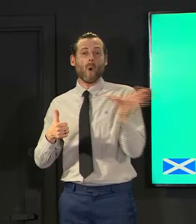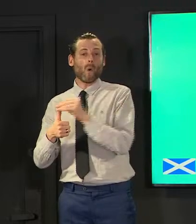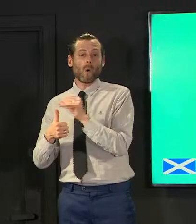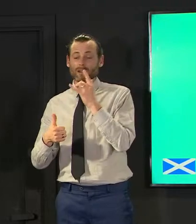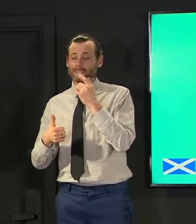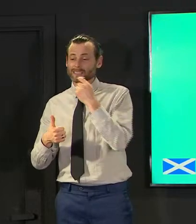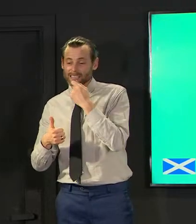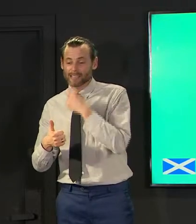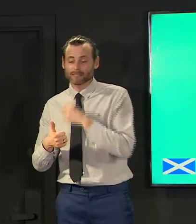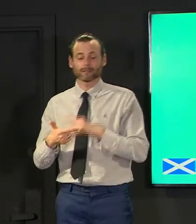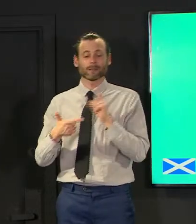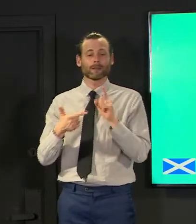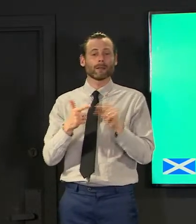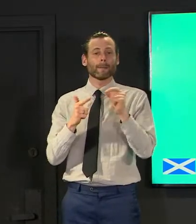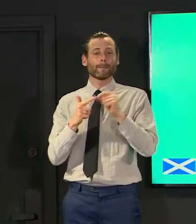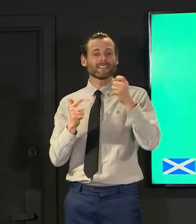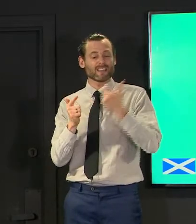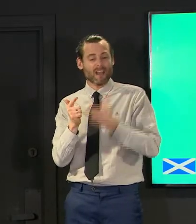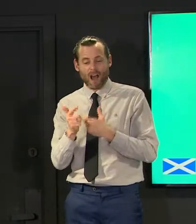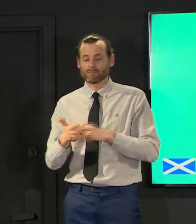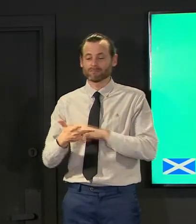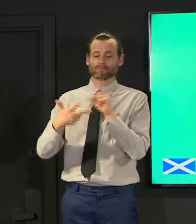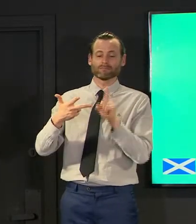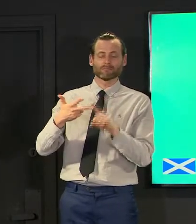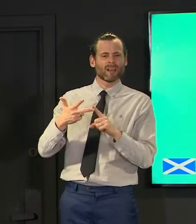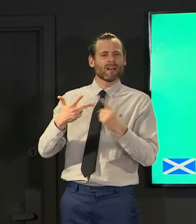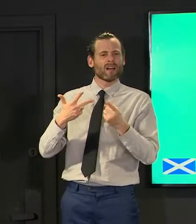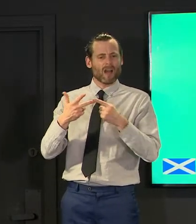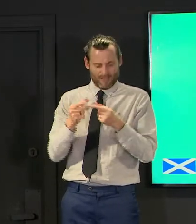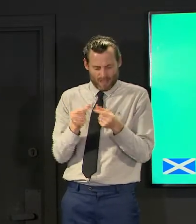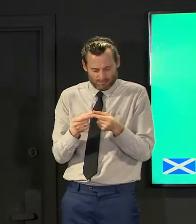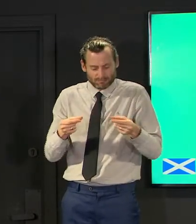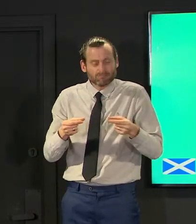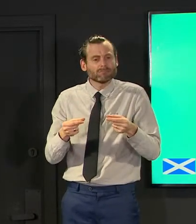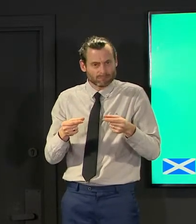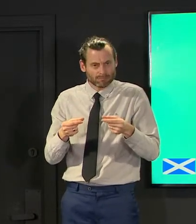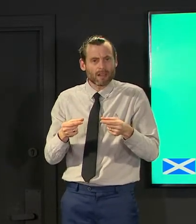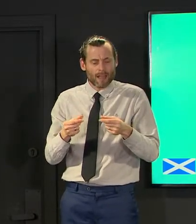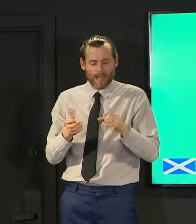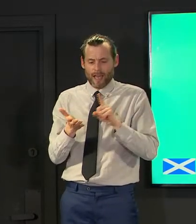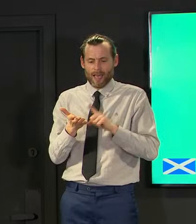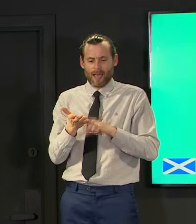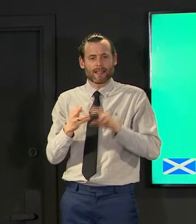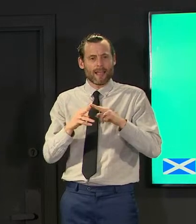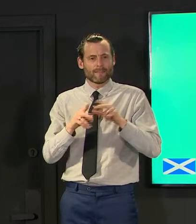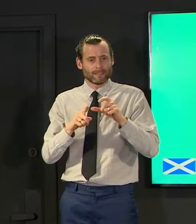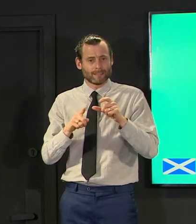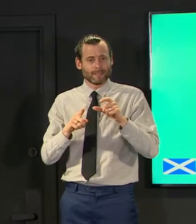is with lfds added in so we try and get that as accurate as we can to make that judgment however